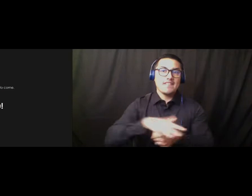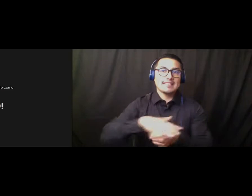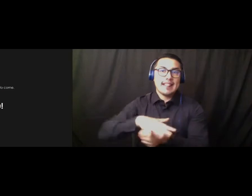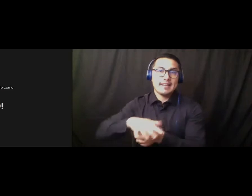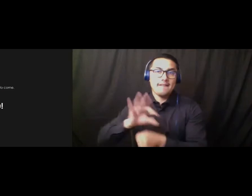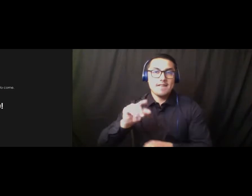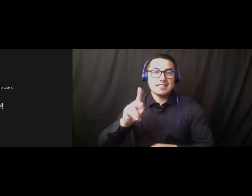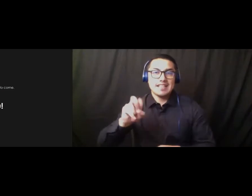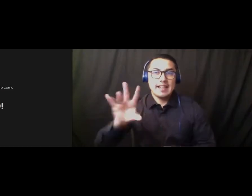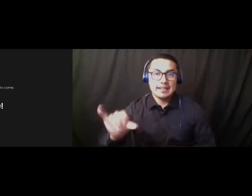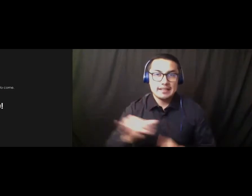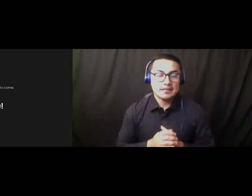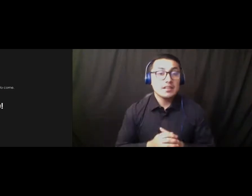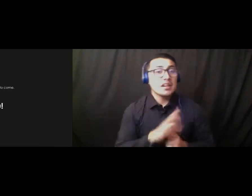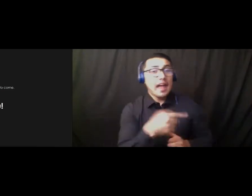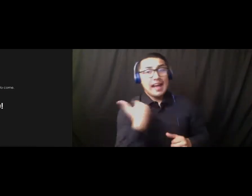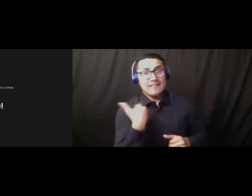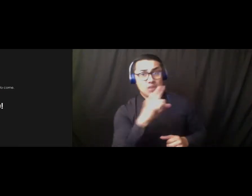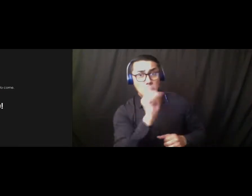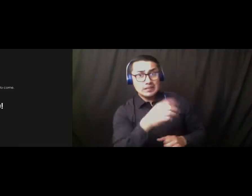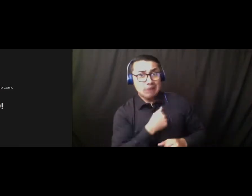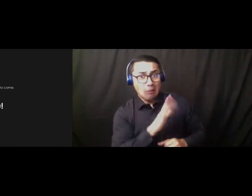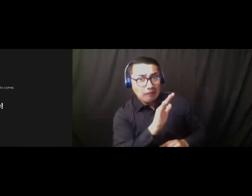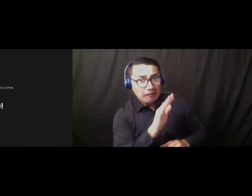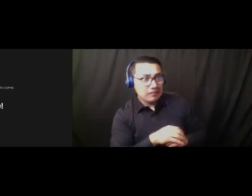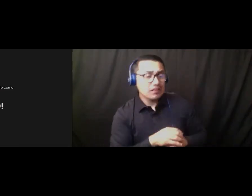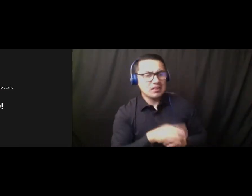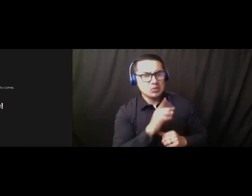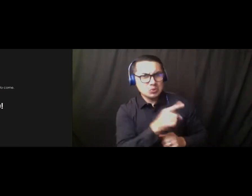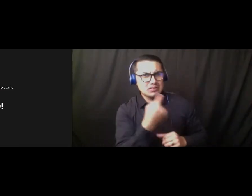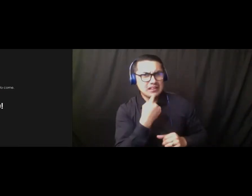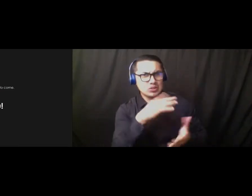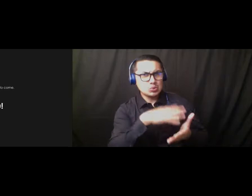I have a question, sorry. Um, so where did you say the Student Services building was going to be again?